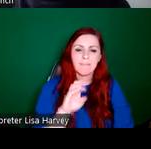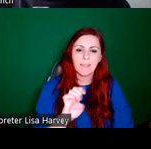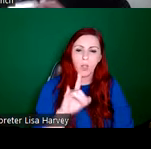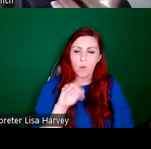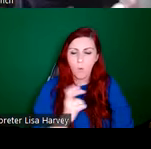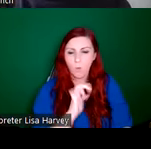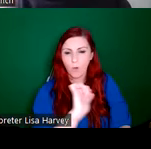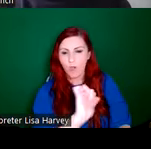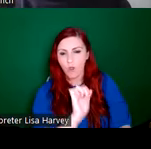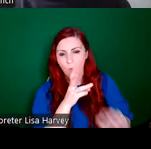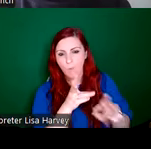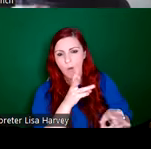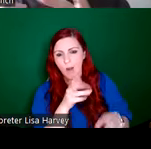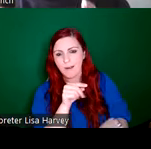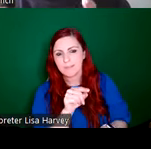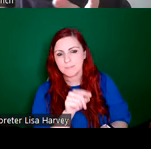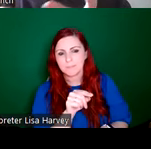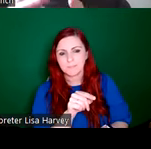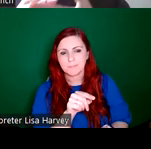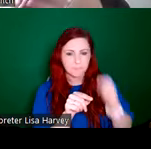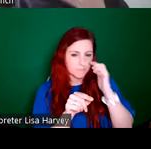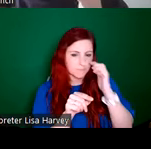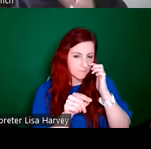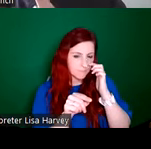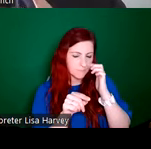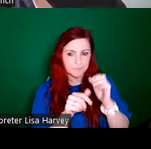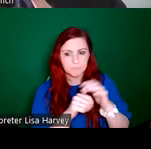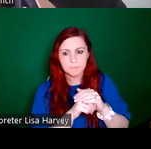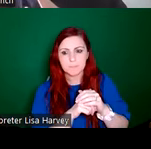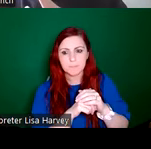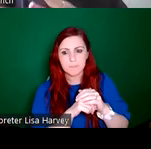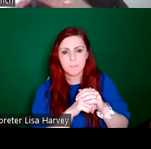is, it can be seen as a synthesis of, you know, Irish monastic sculpture,